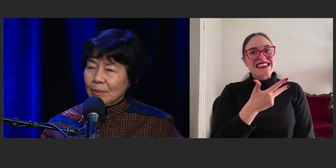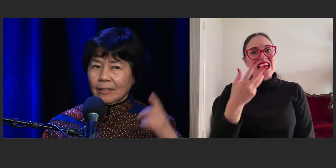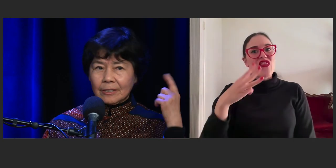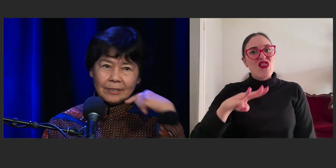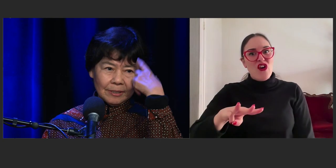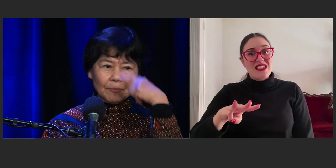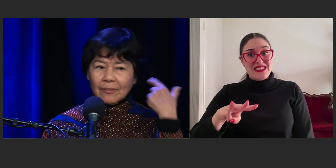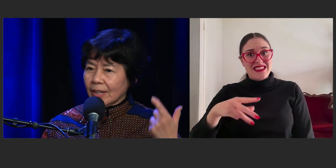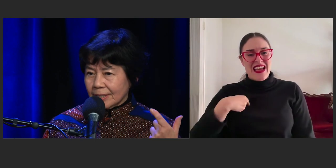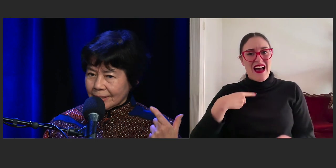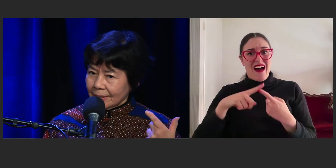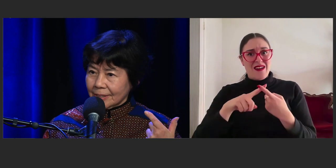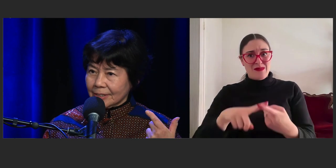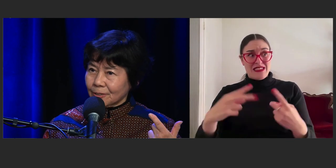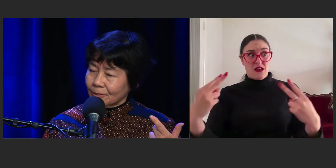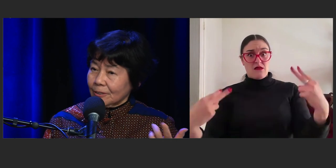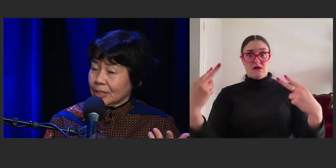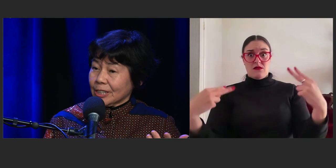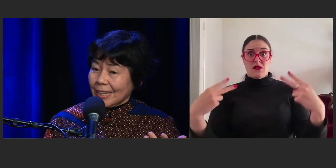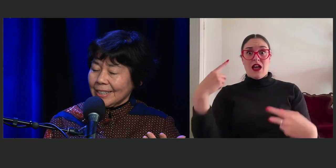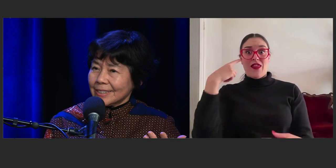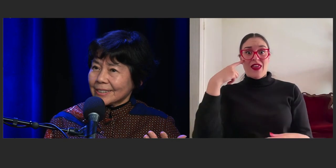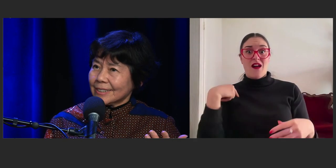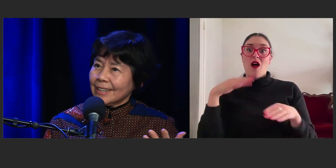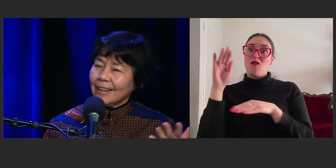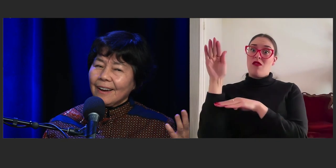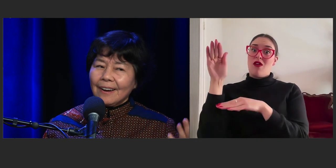because my face still looks Chinese.